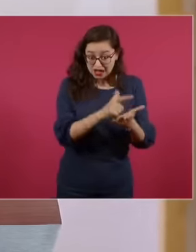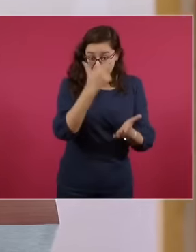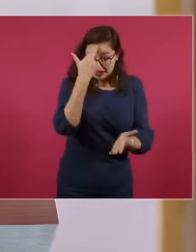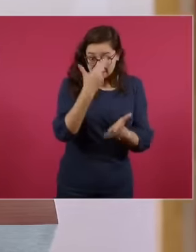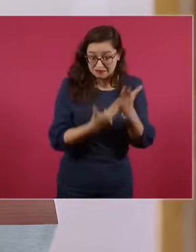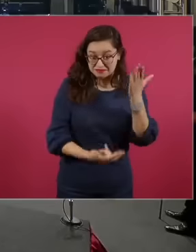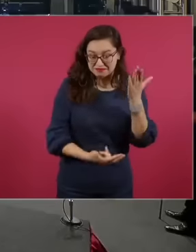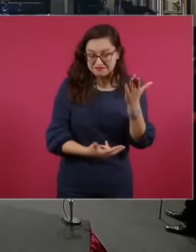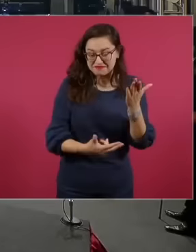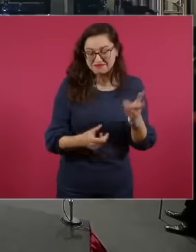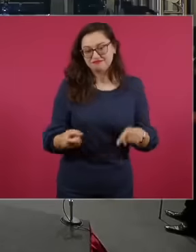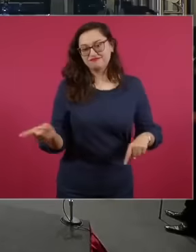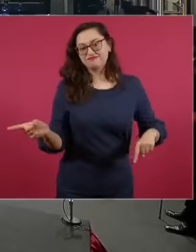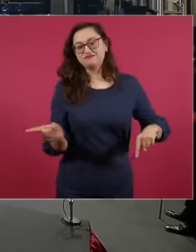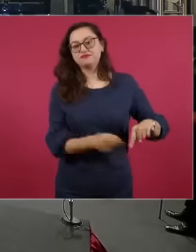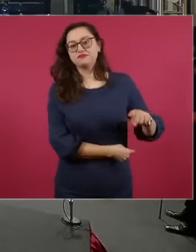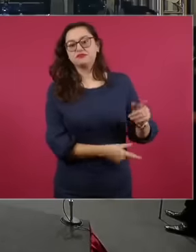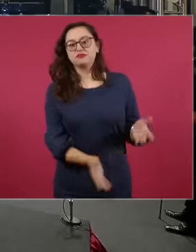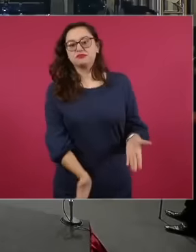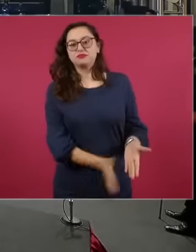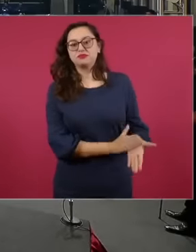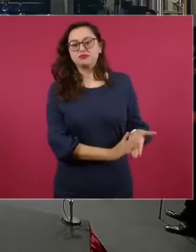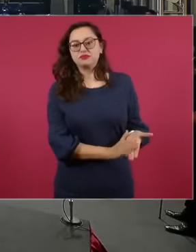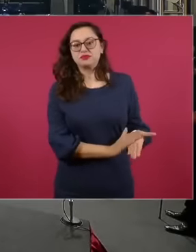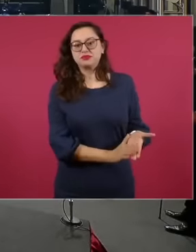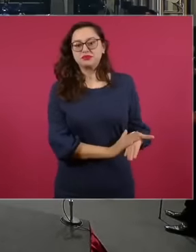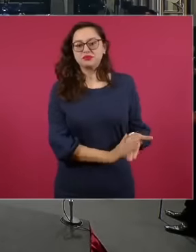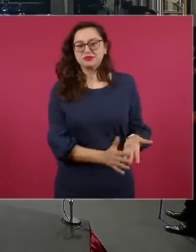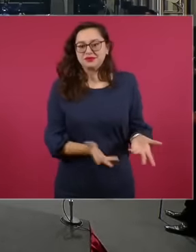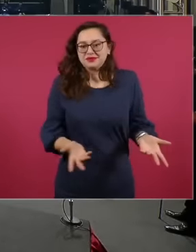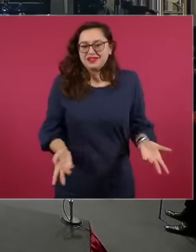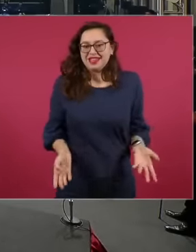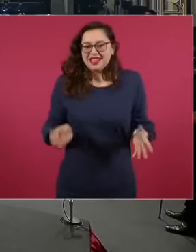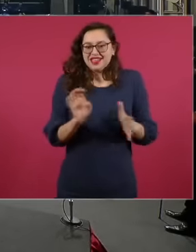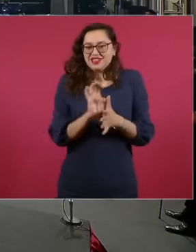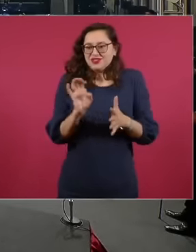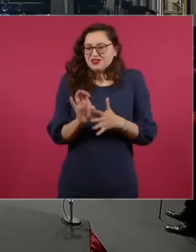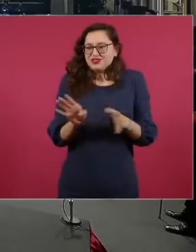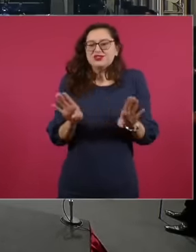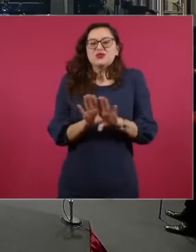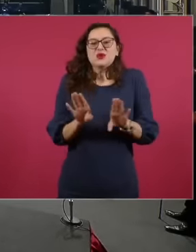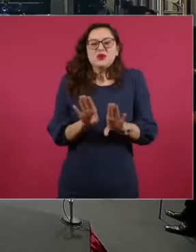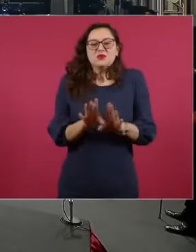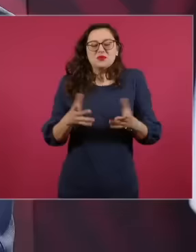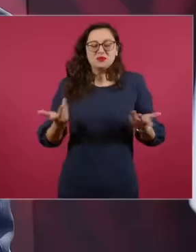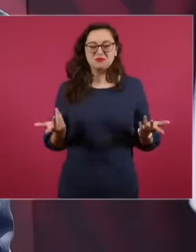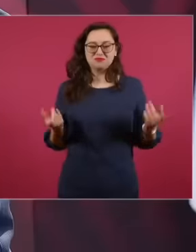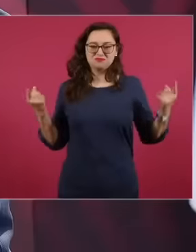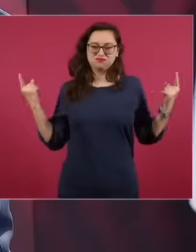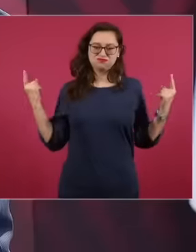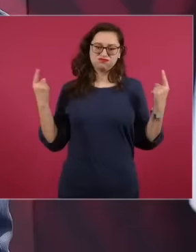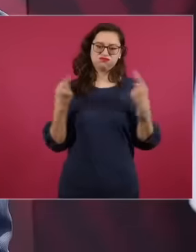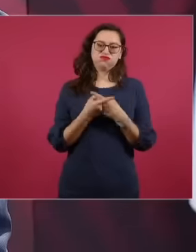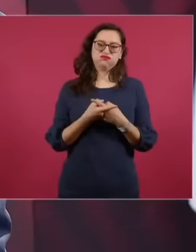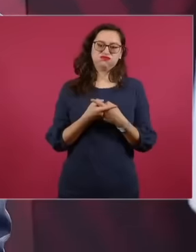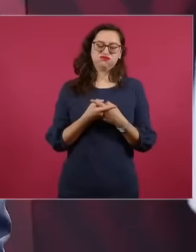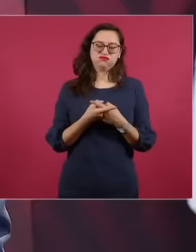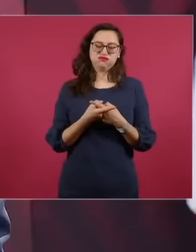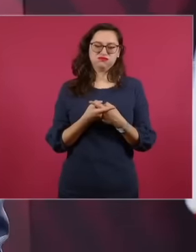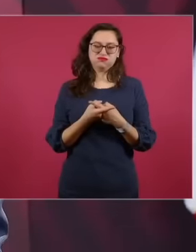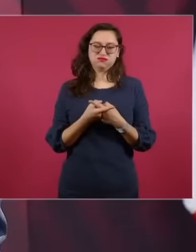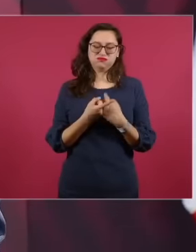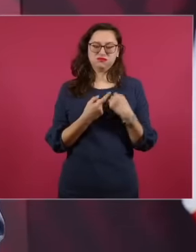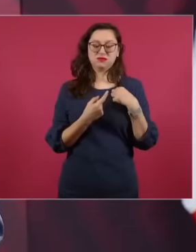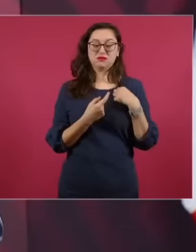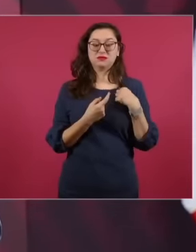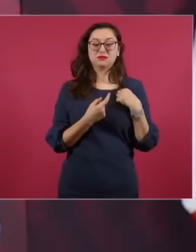corruption and What a coincidence that the penal code was modified in